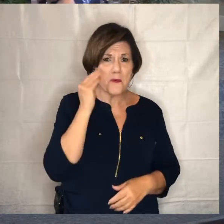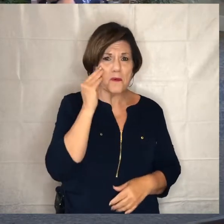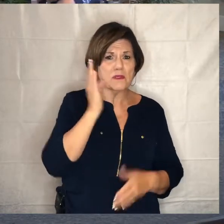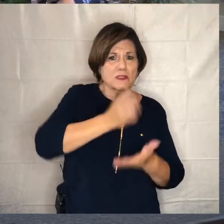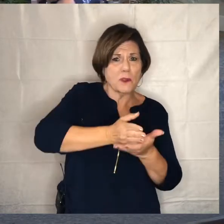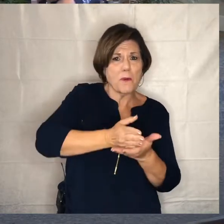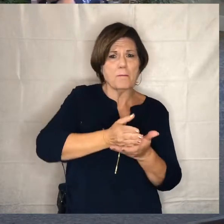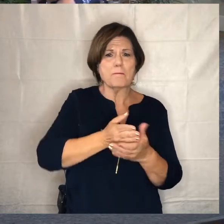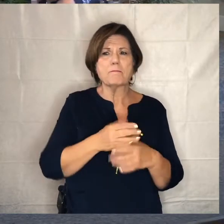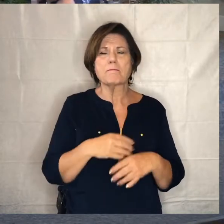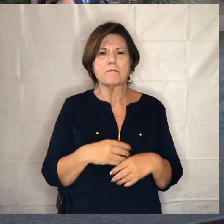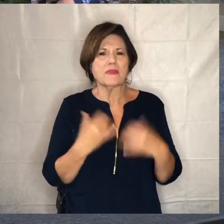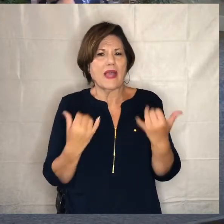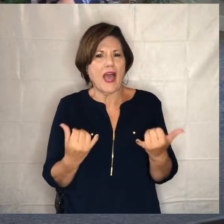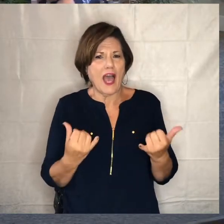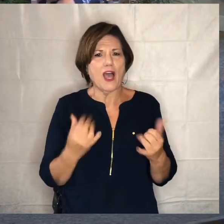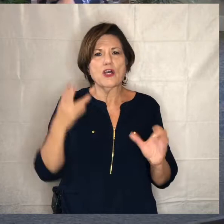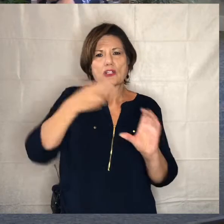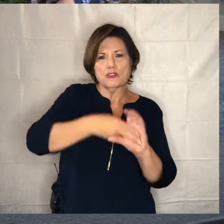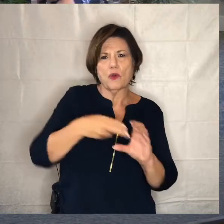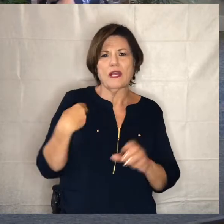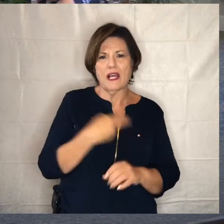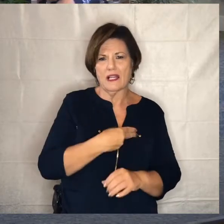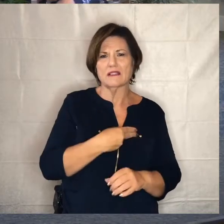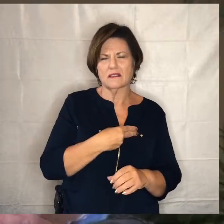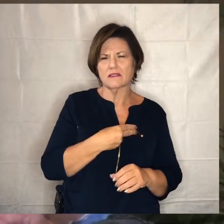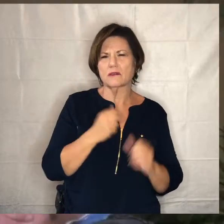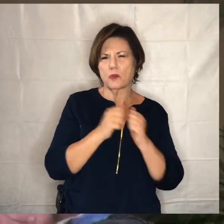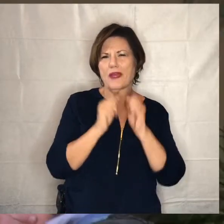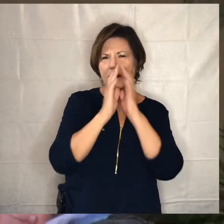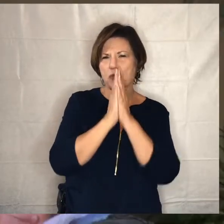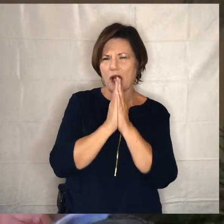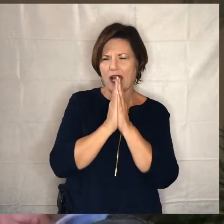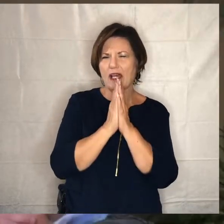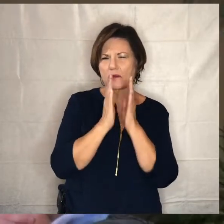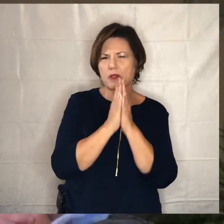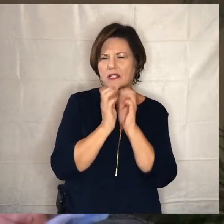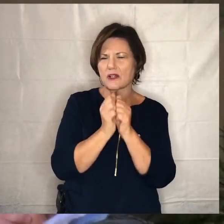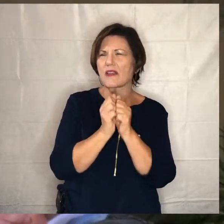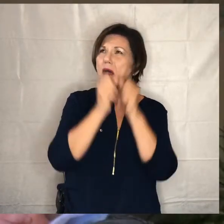and take a moment and join us in prayer uh let's pray together almighty god we